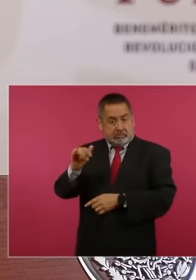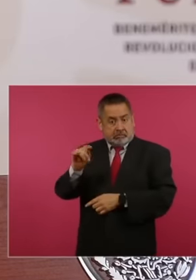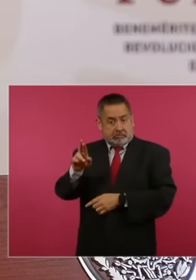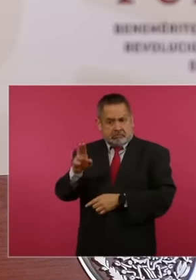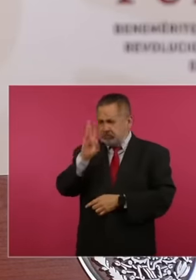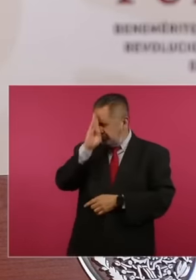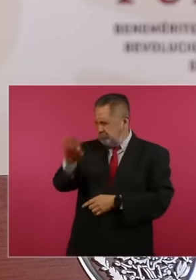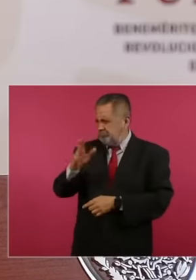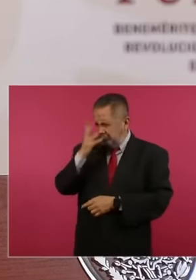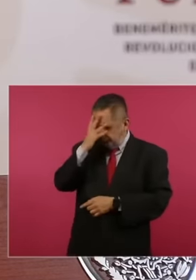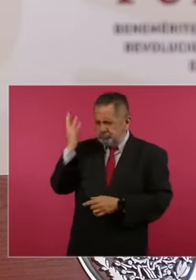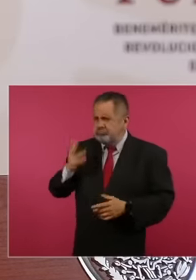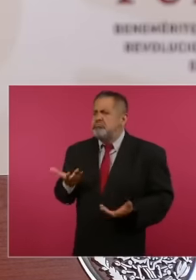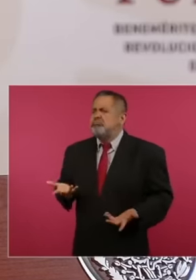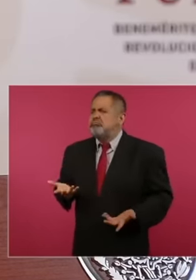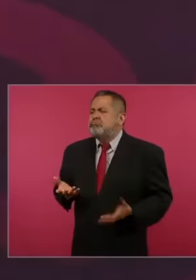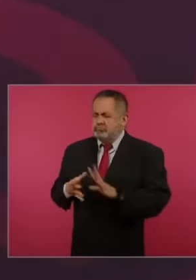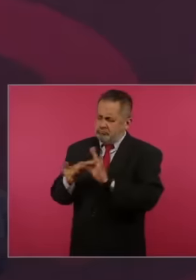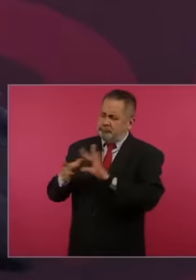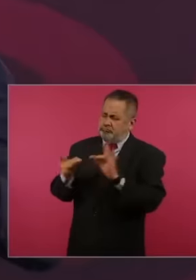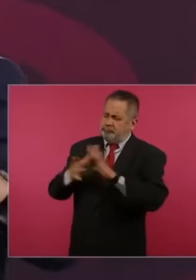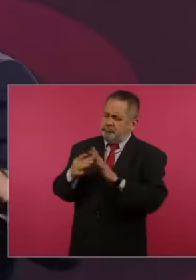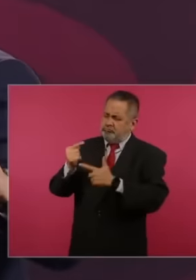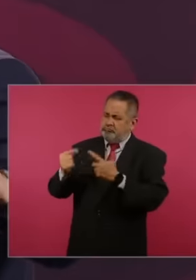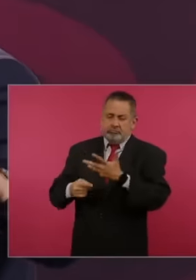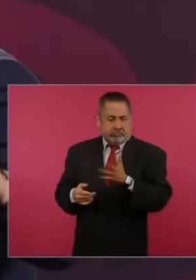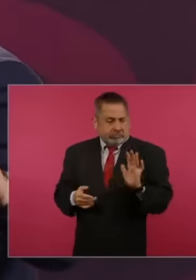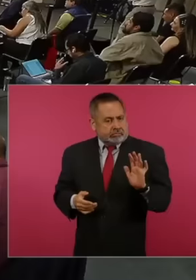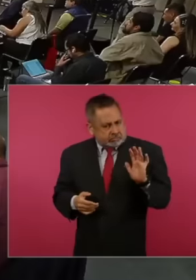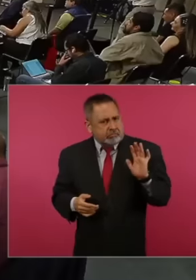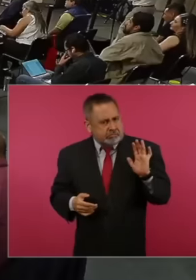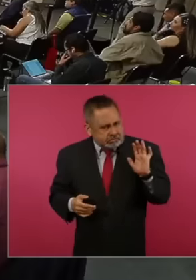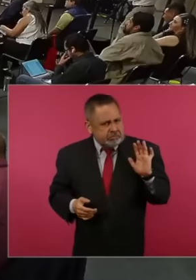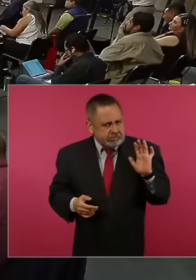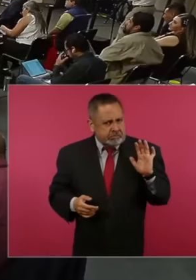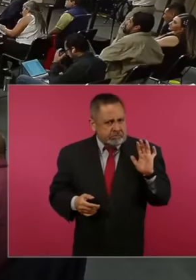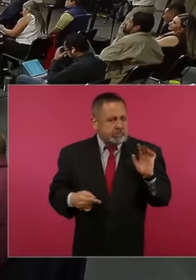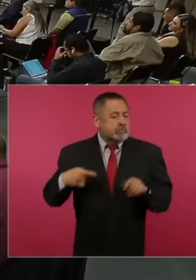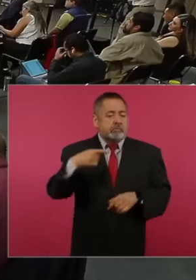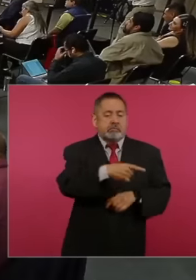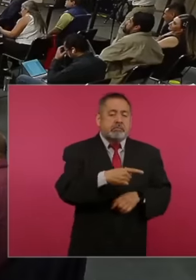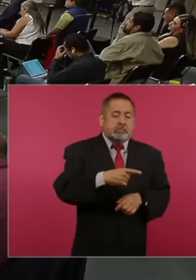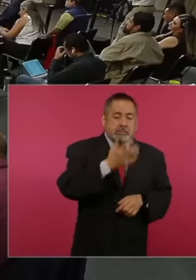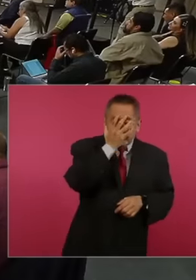using double talk